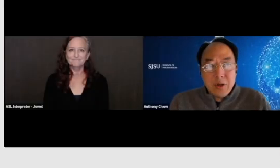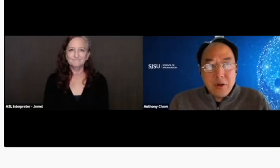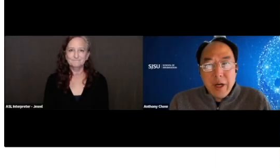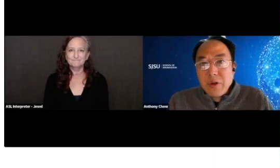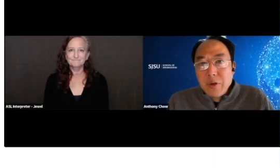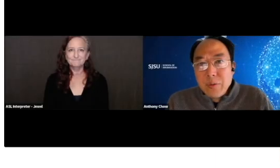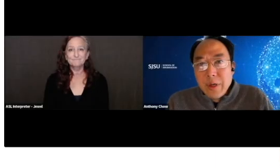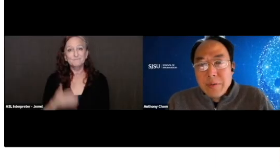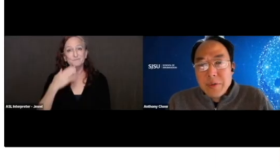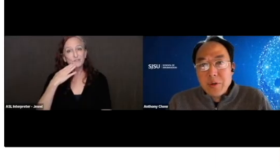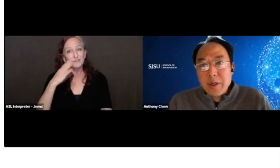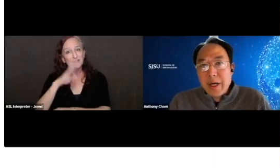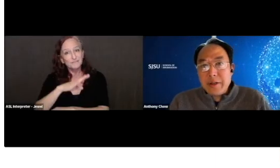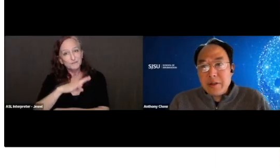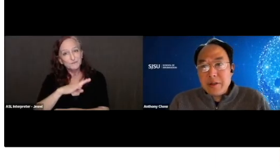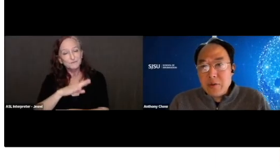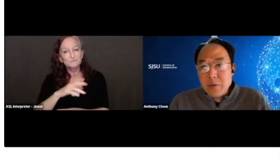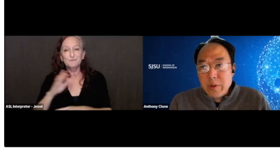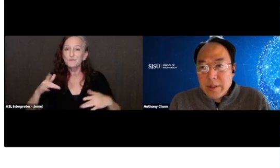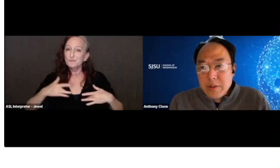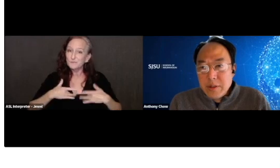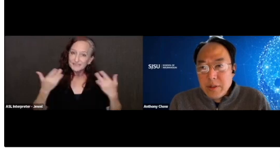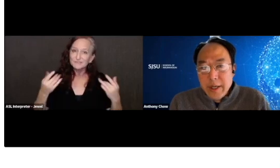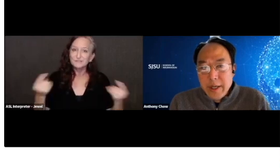Good afternoon. I'm so delighted that you joined us today.